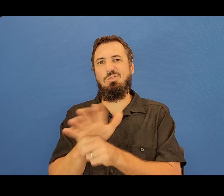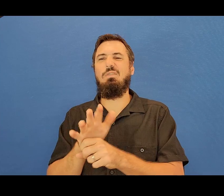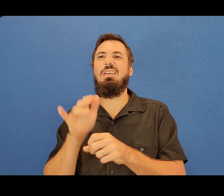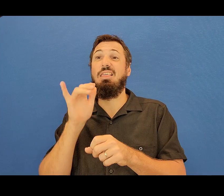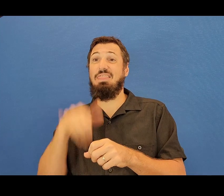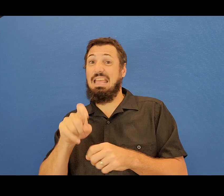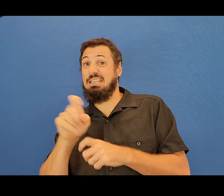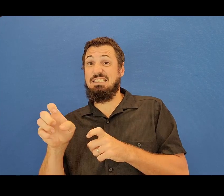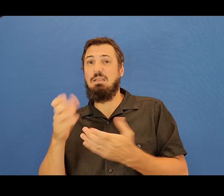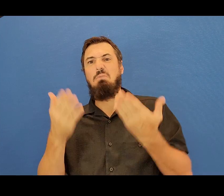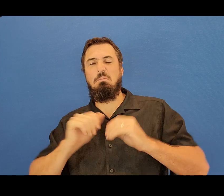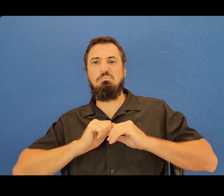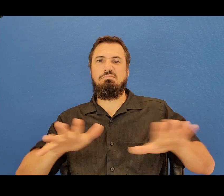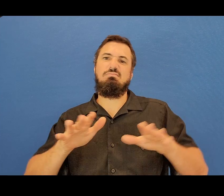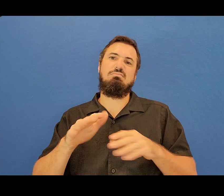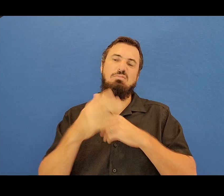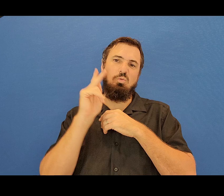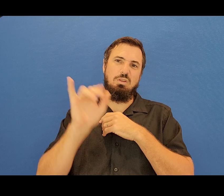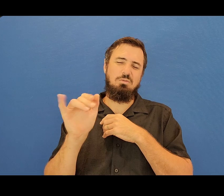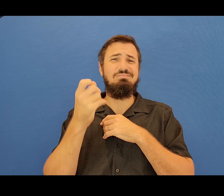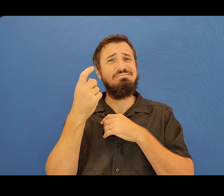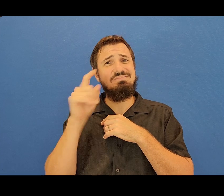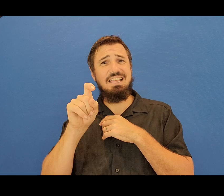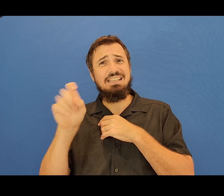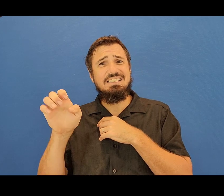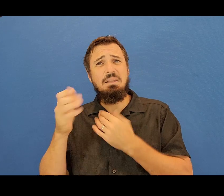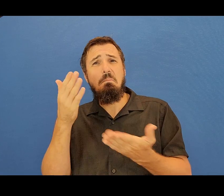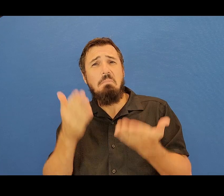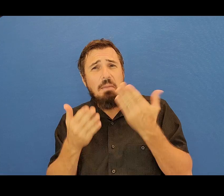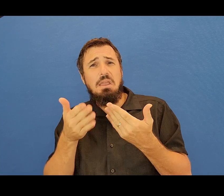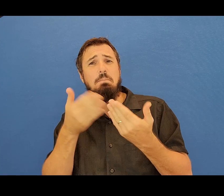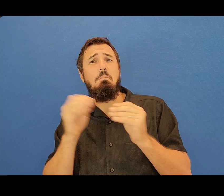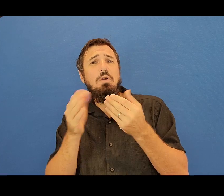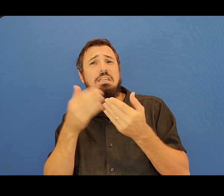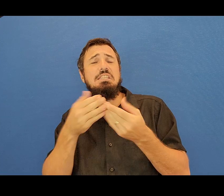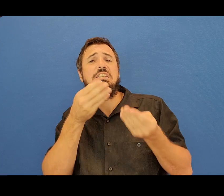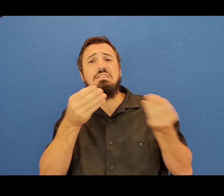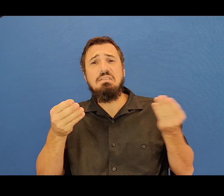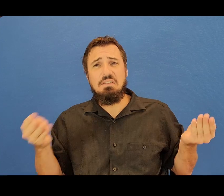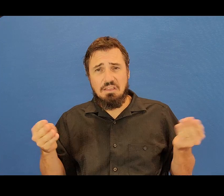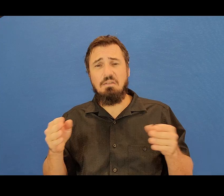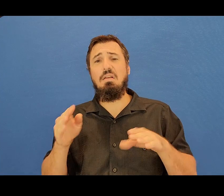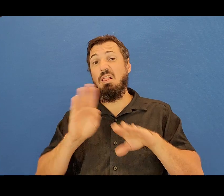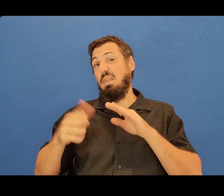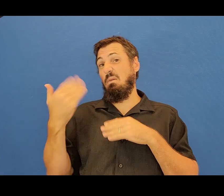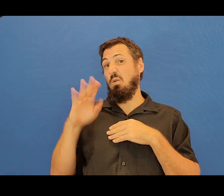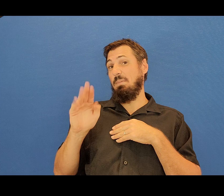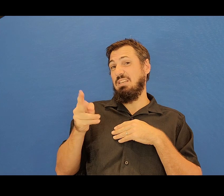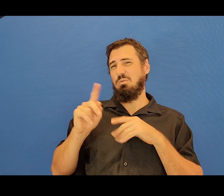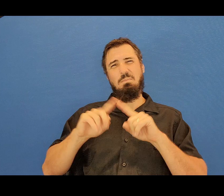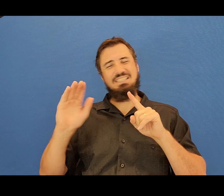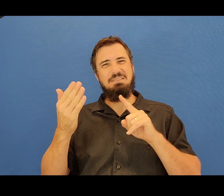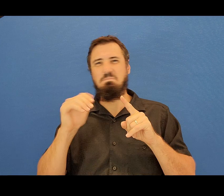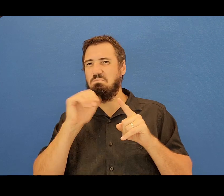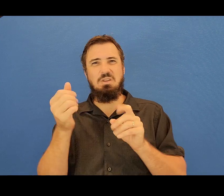Health officials say XE is slightly more transmissible than BA2, but does not appear to make you more sick.